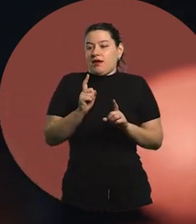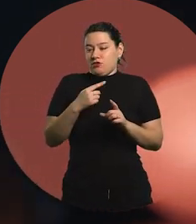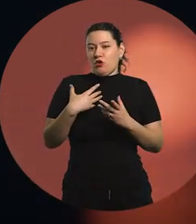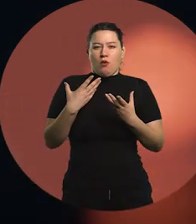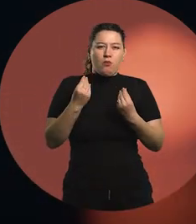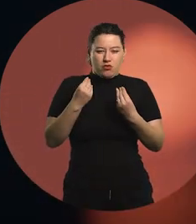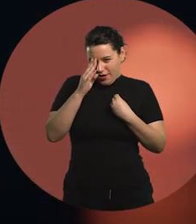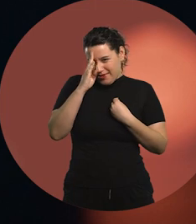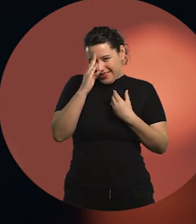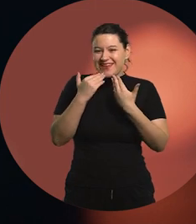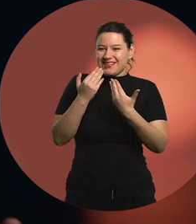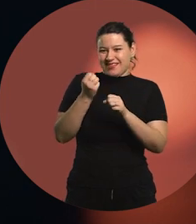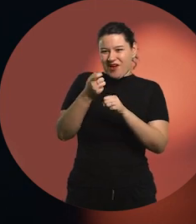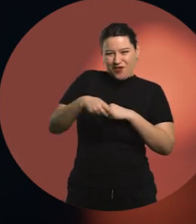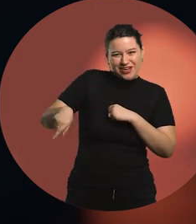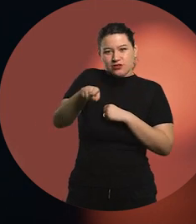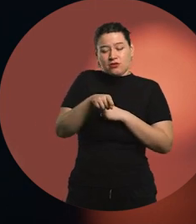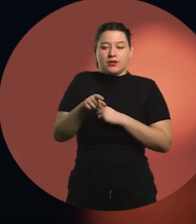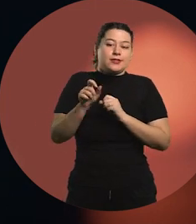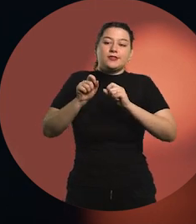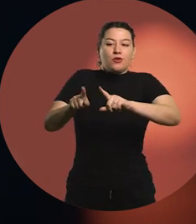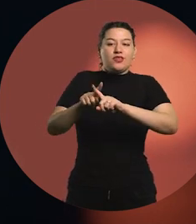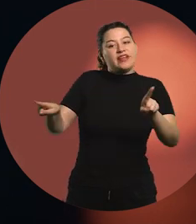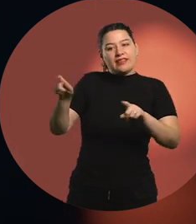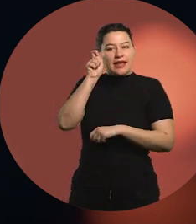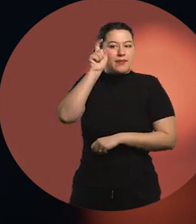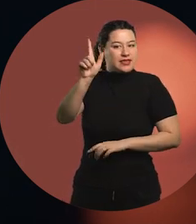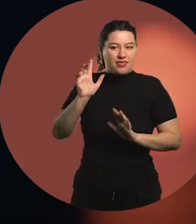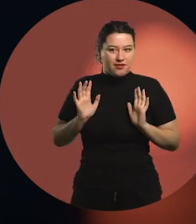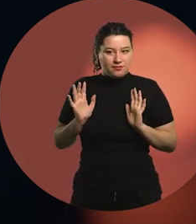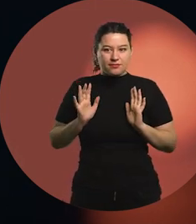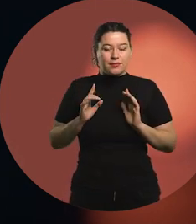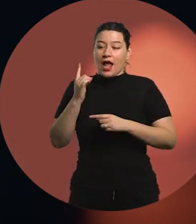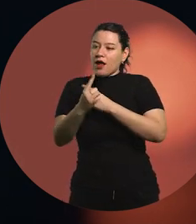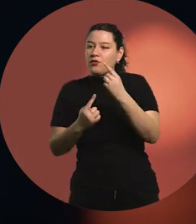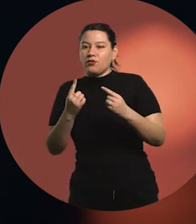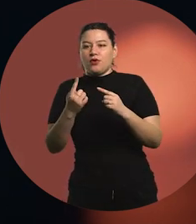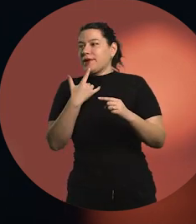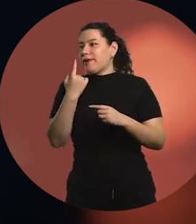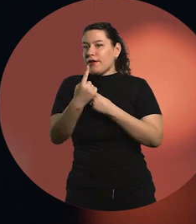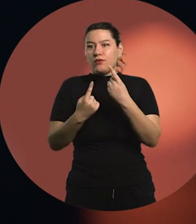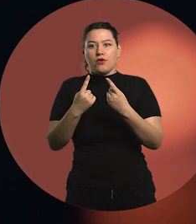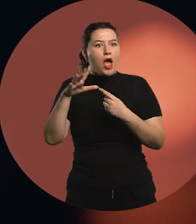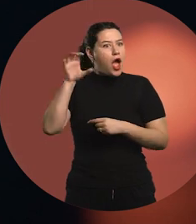well, they have different skills to work on. Some have developed hearing,